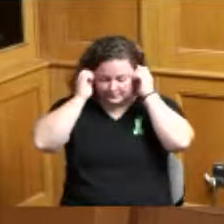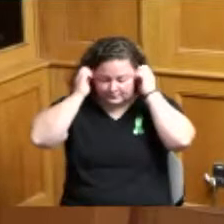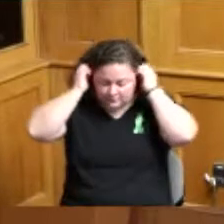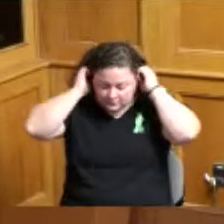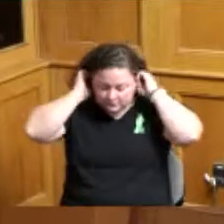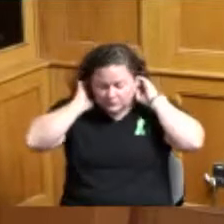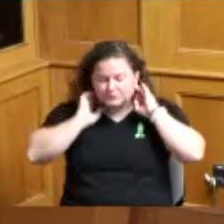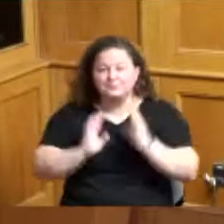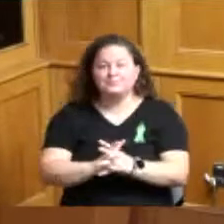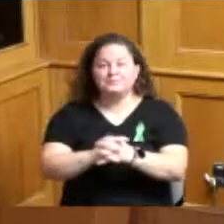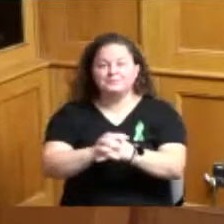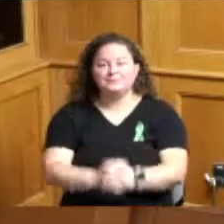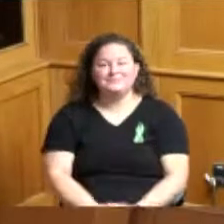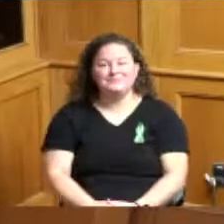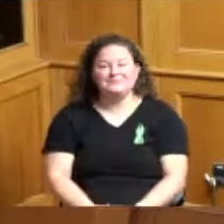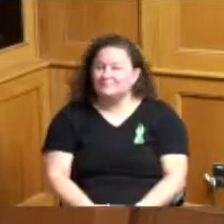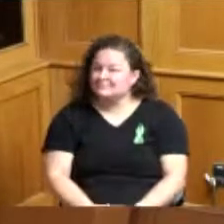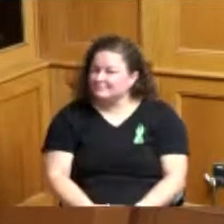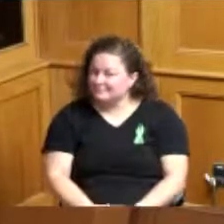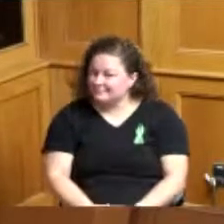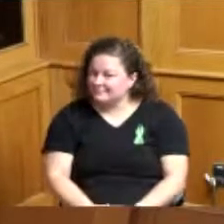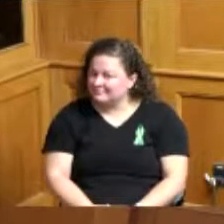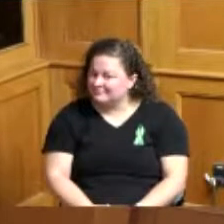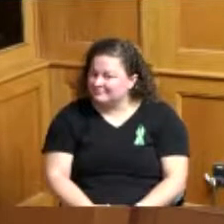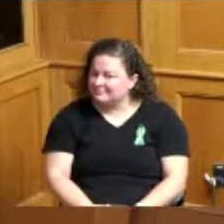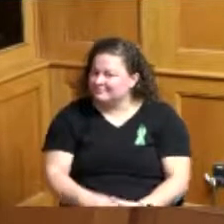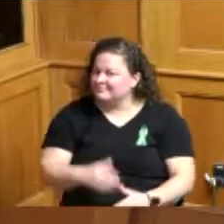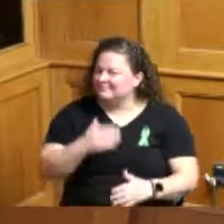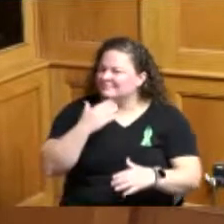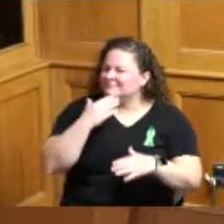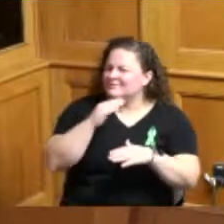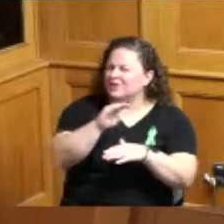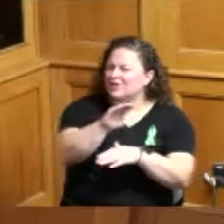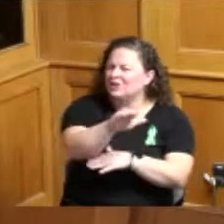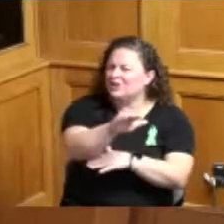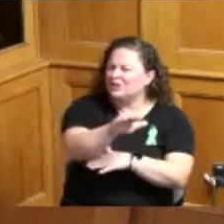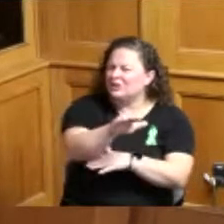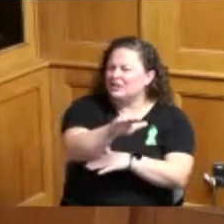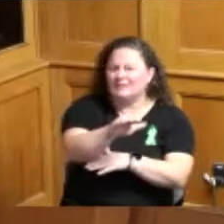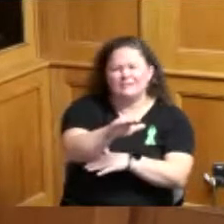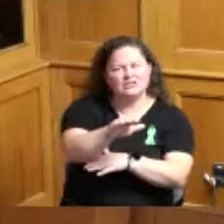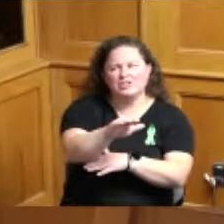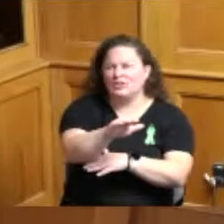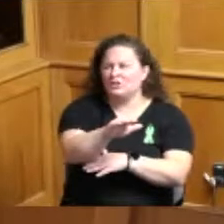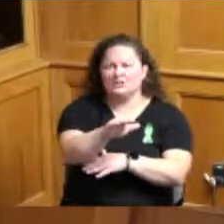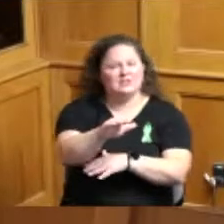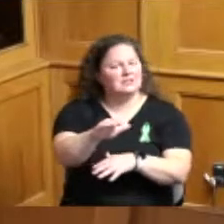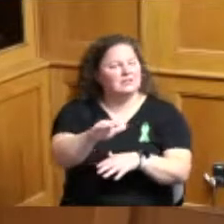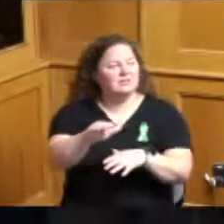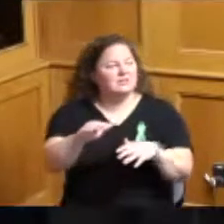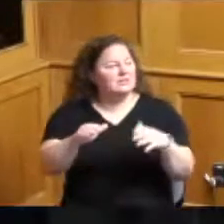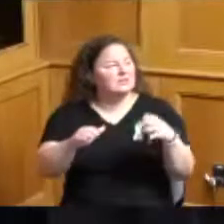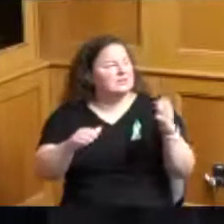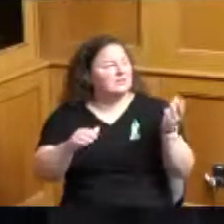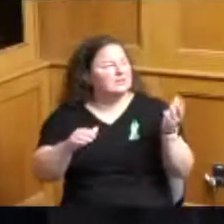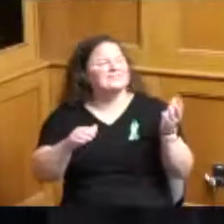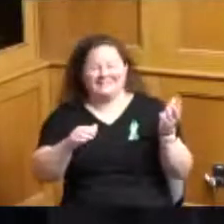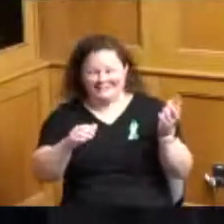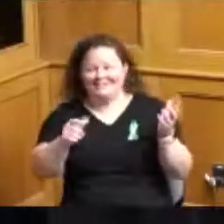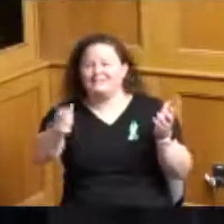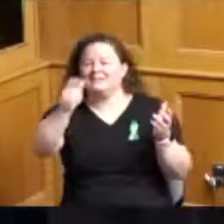okay good afternoon good afternoon let me get my notes I would first like to say thank you so much